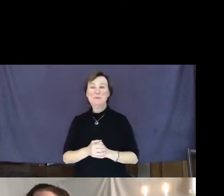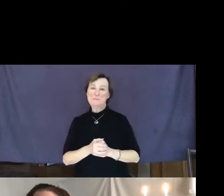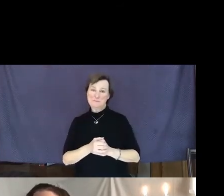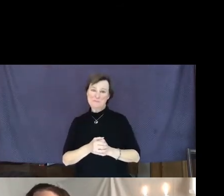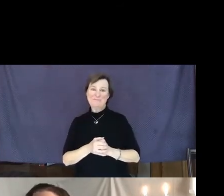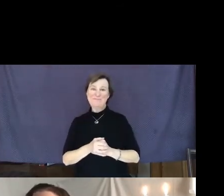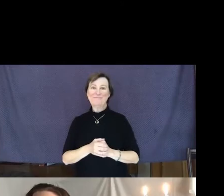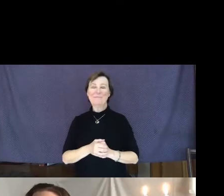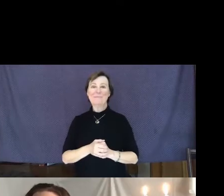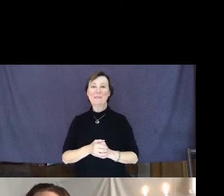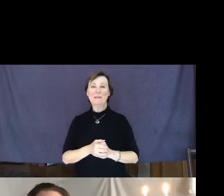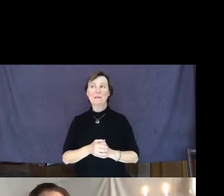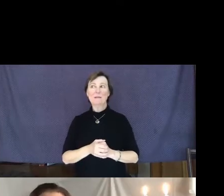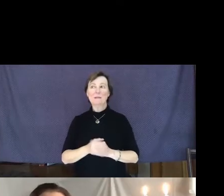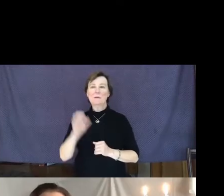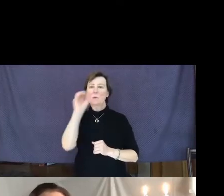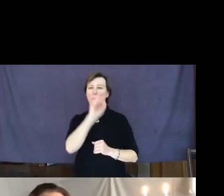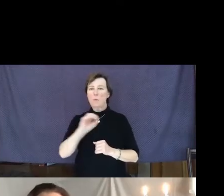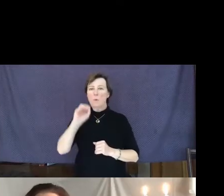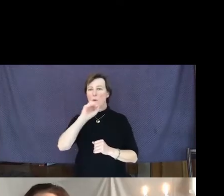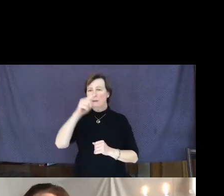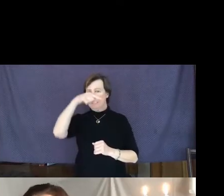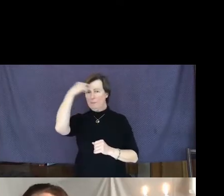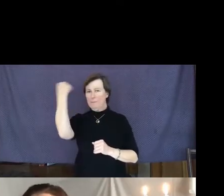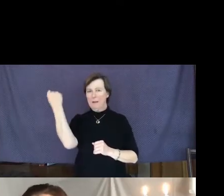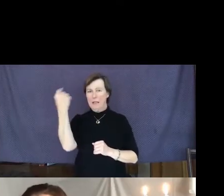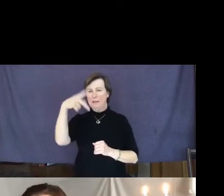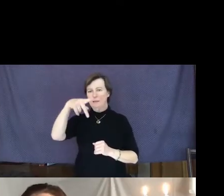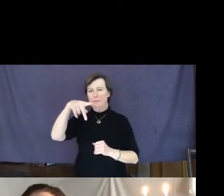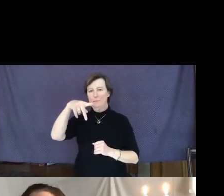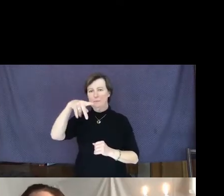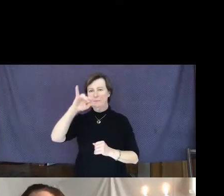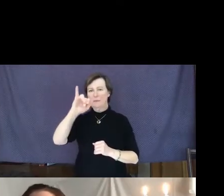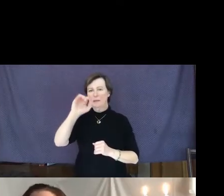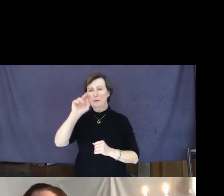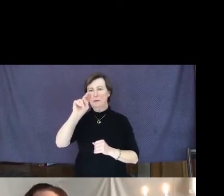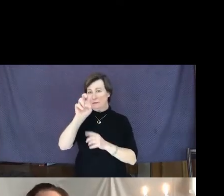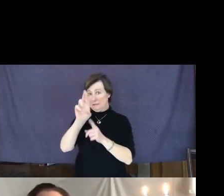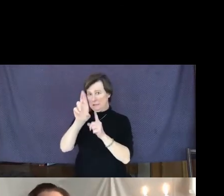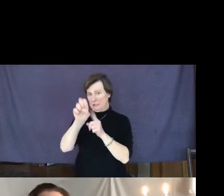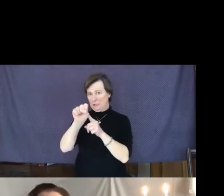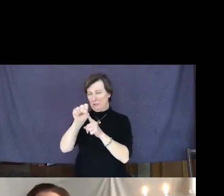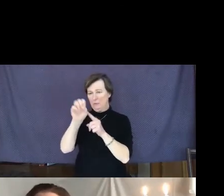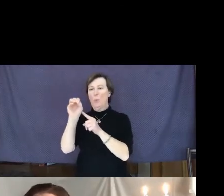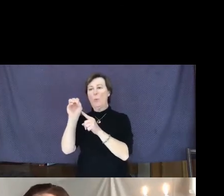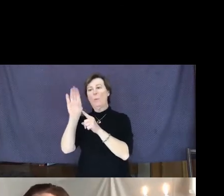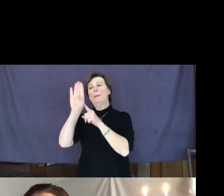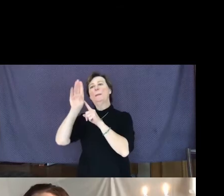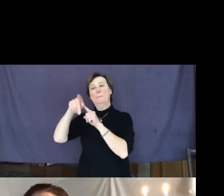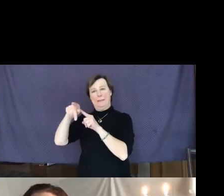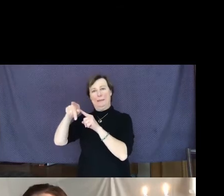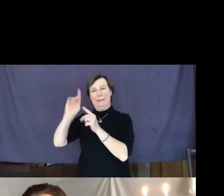Oregon Black Pioneers, OBP, founded in 1993 and headquartered in